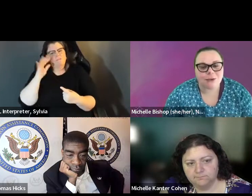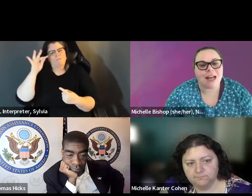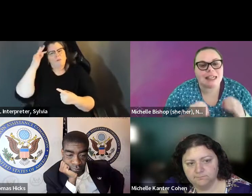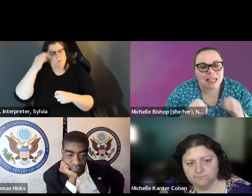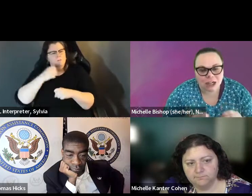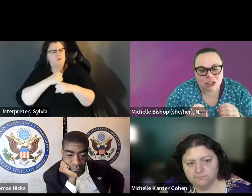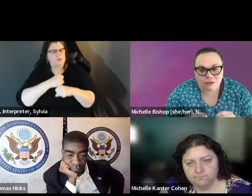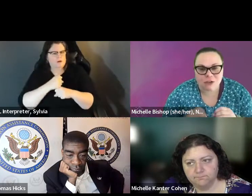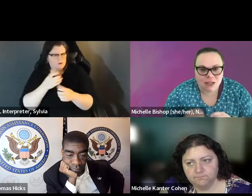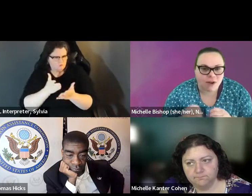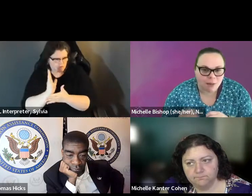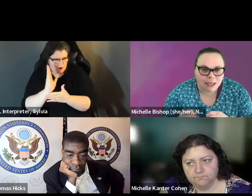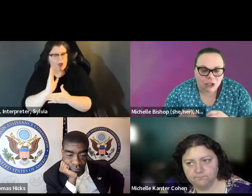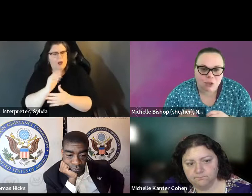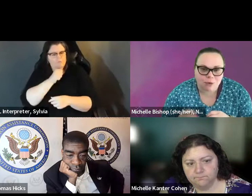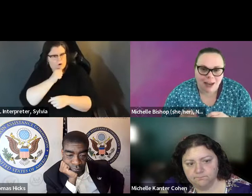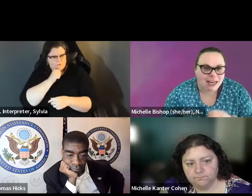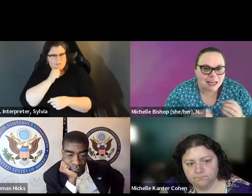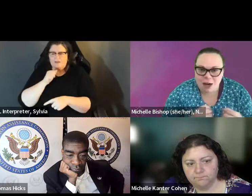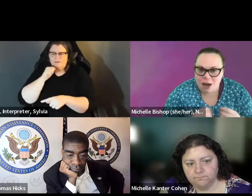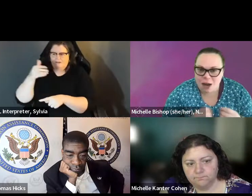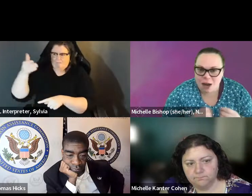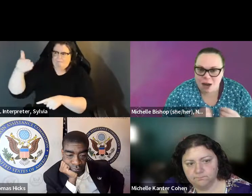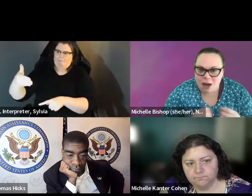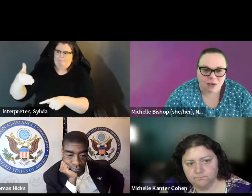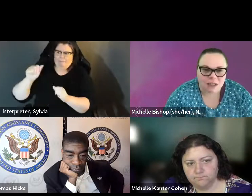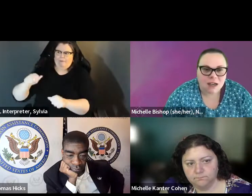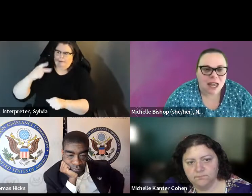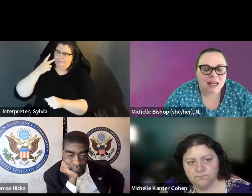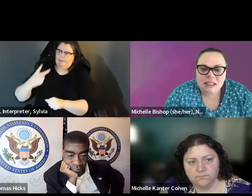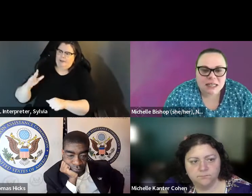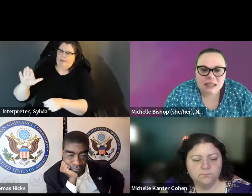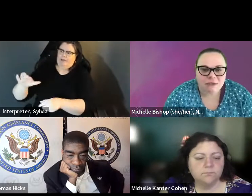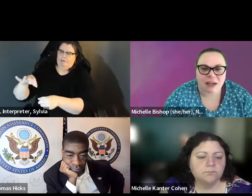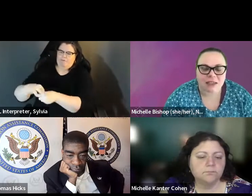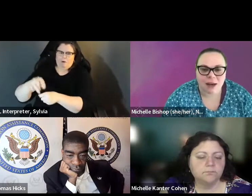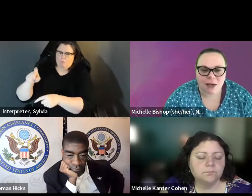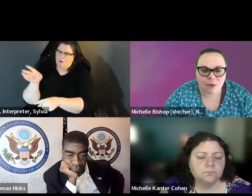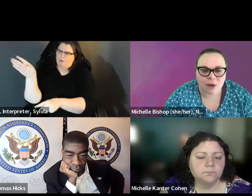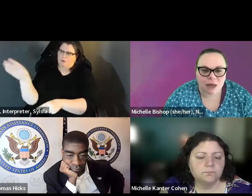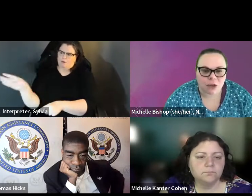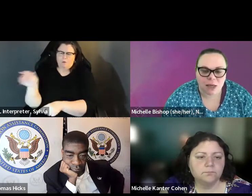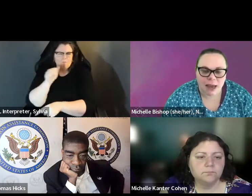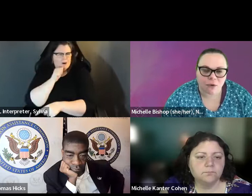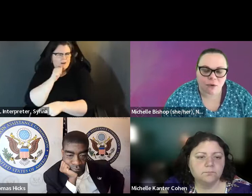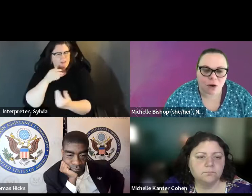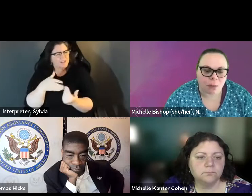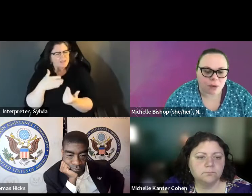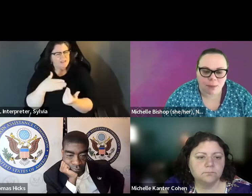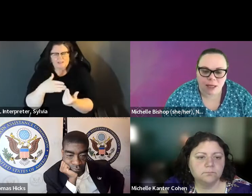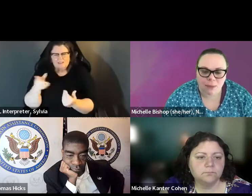the ADA would provide for that as well. That's a federally protected right. And when it is federally protected right, the election officials have an obligation to provide it